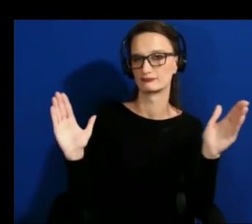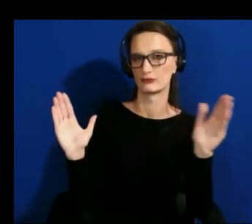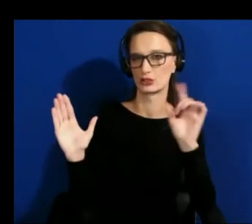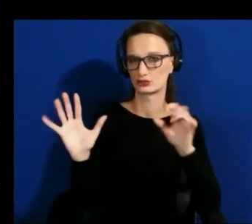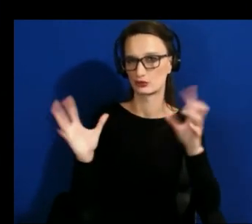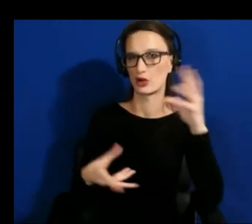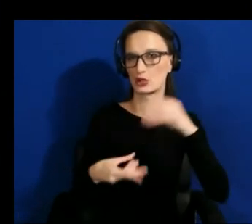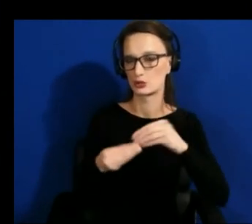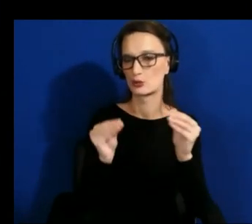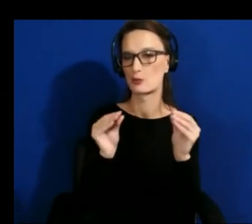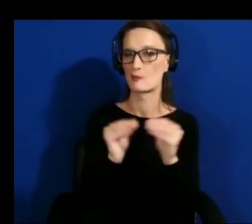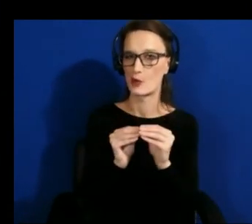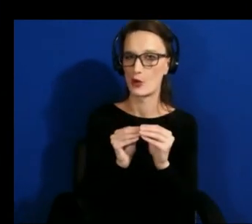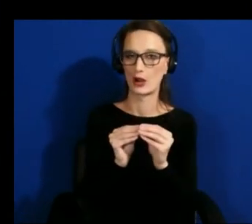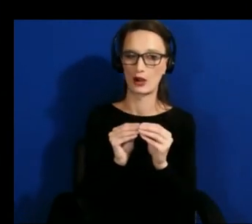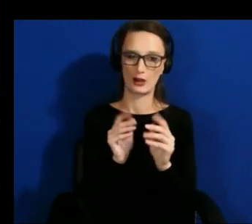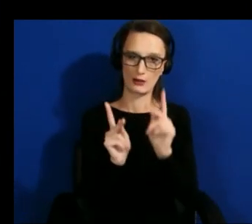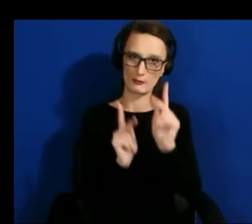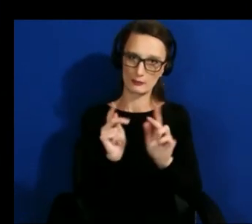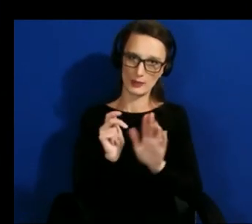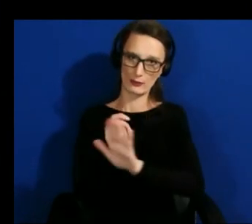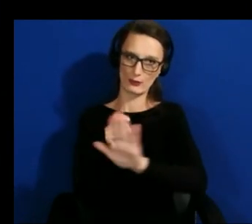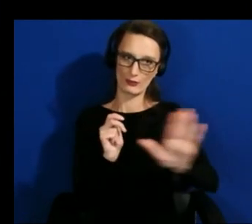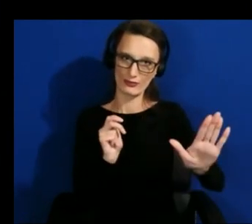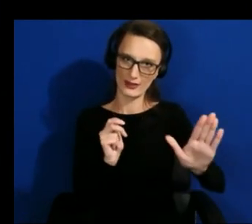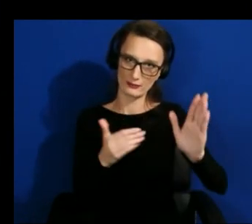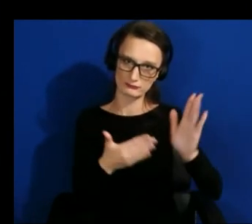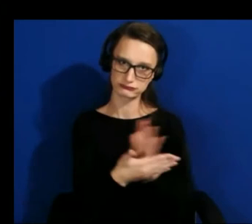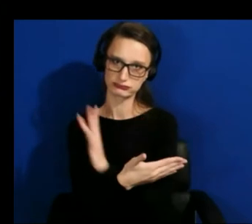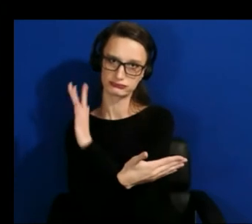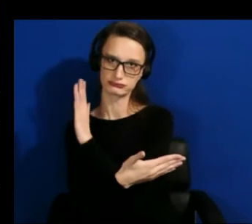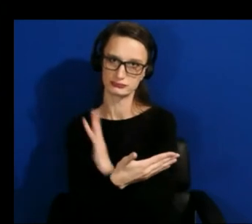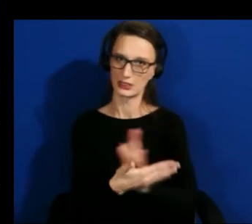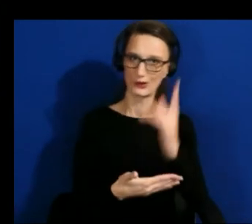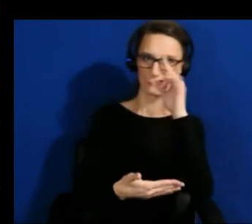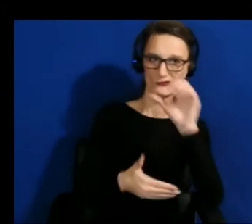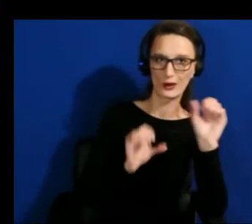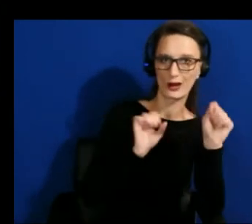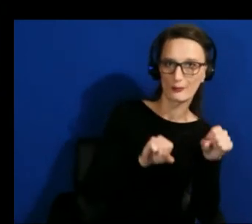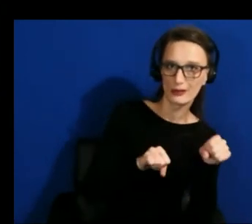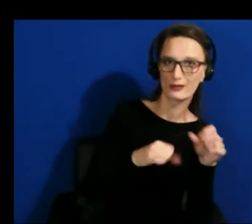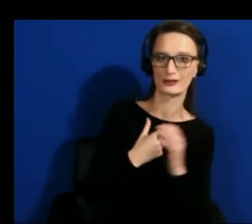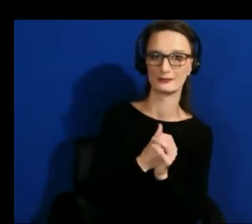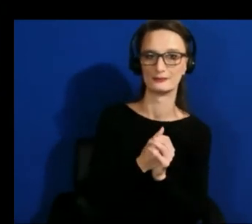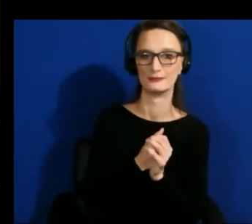people's range of abilities uh okay great let's see if we have any questions